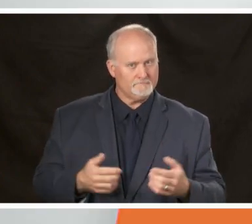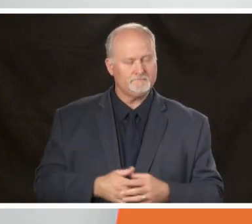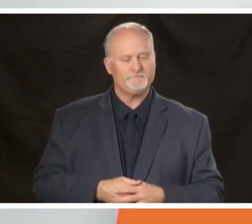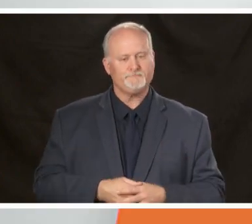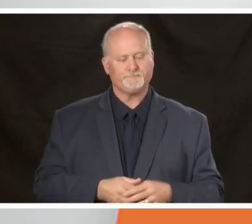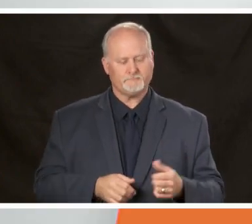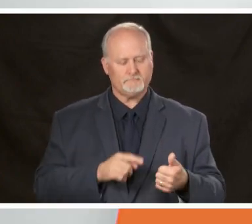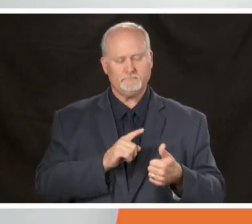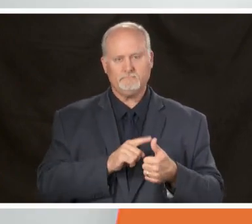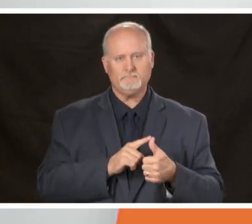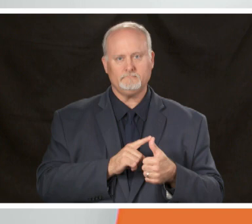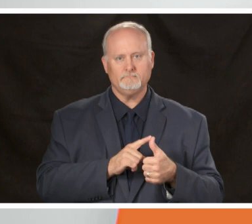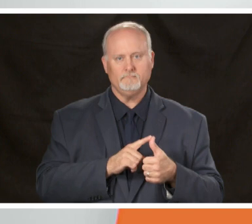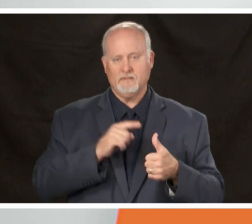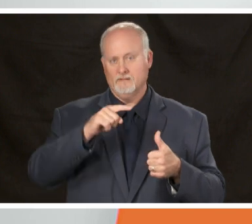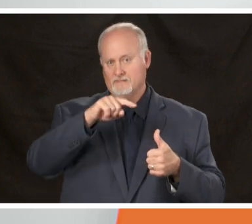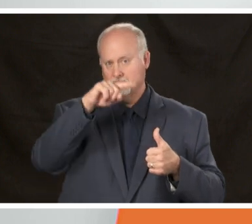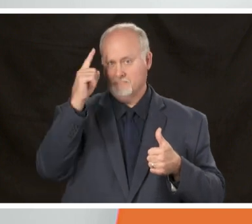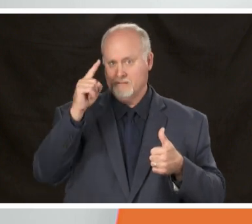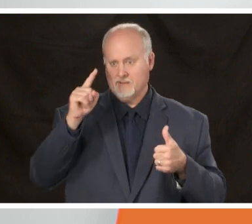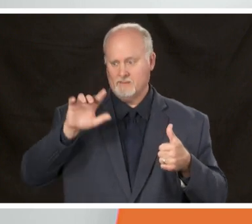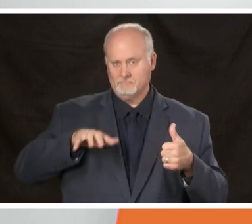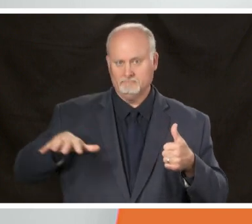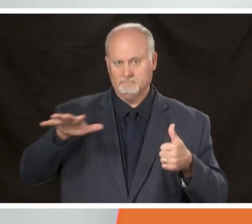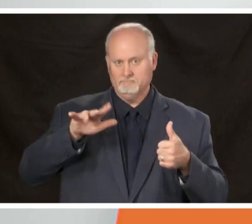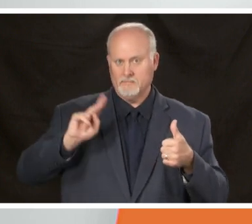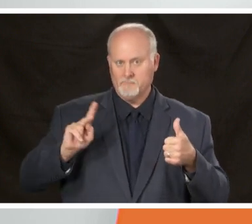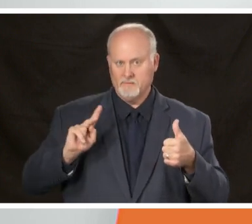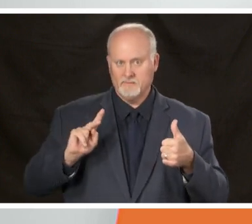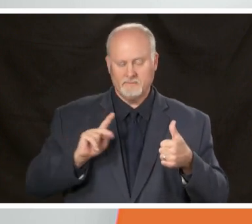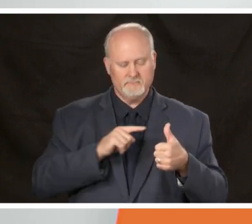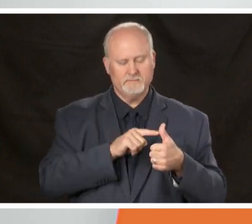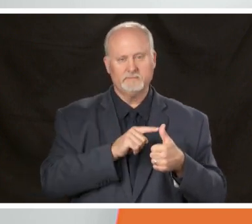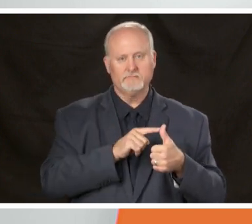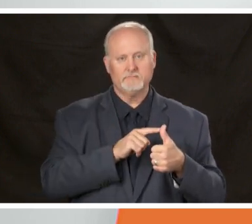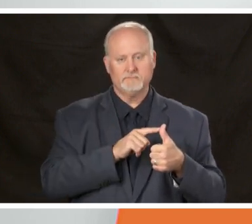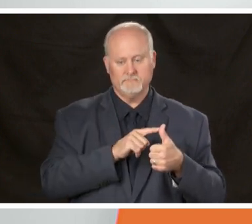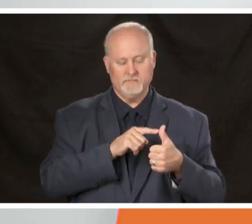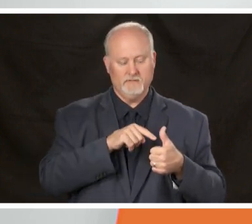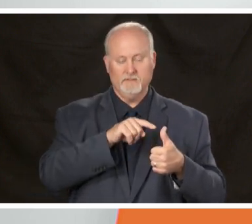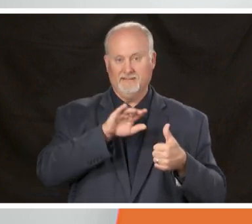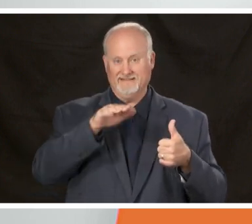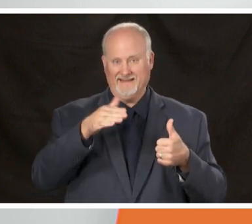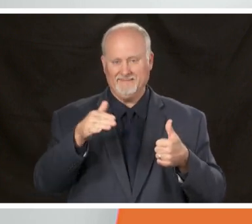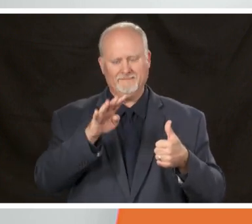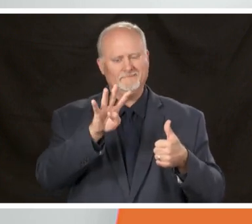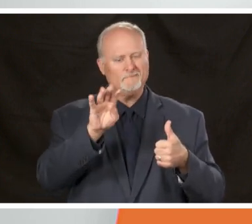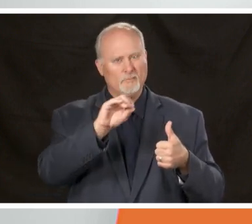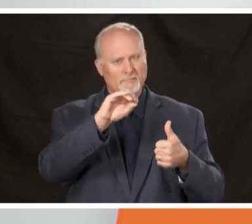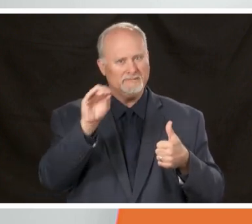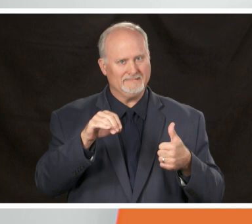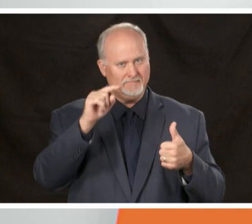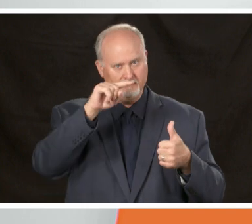have the black population of those deaths forty percent are black